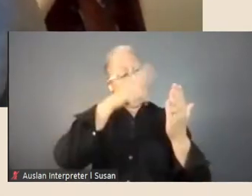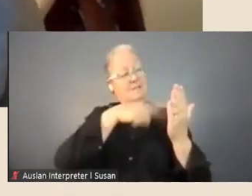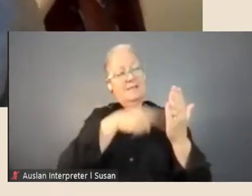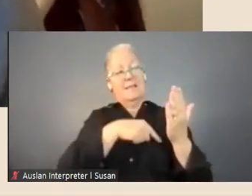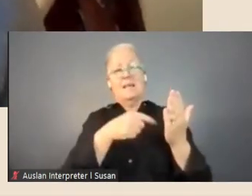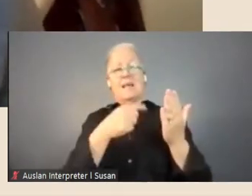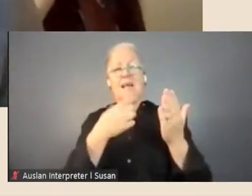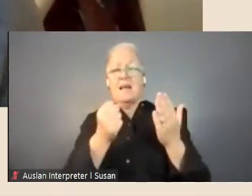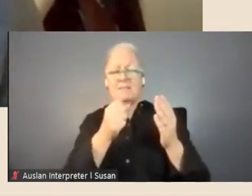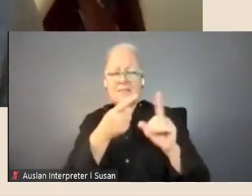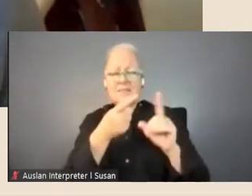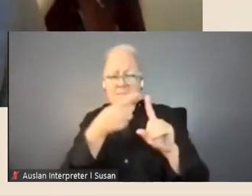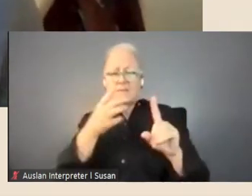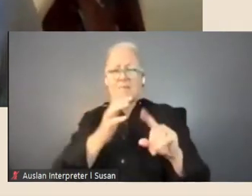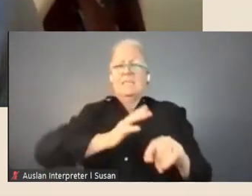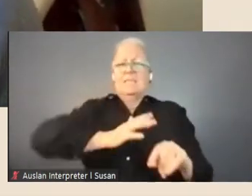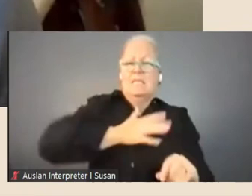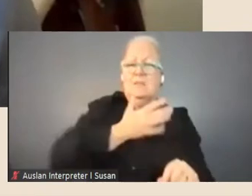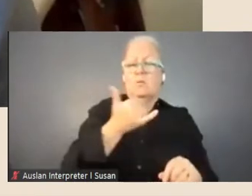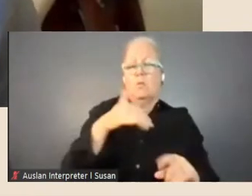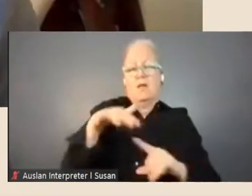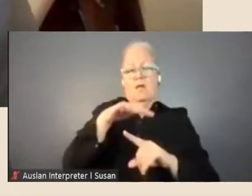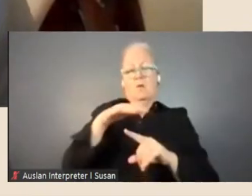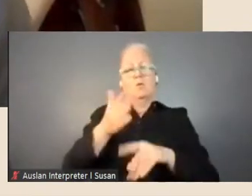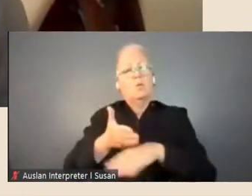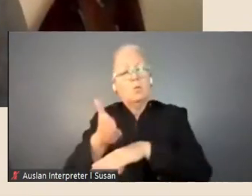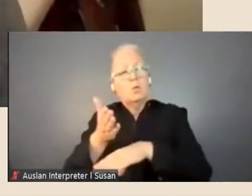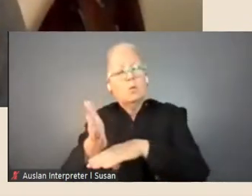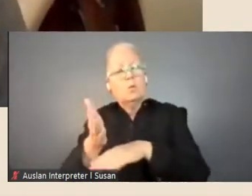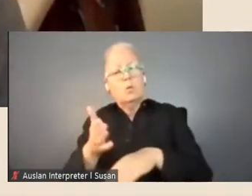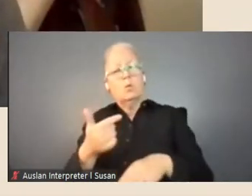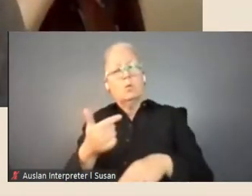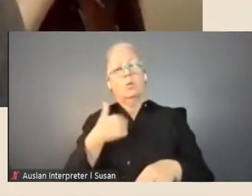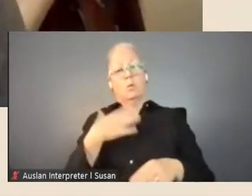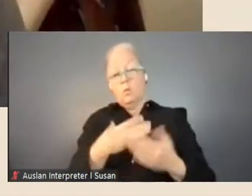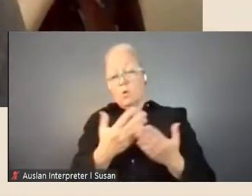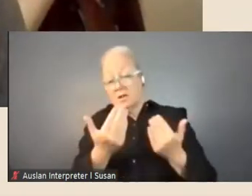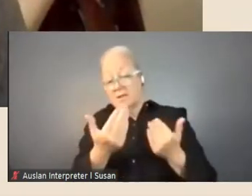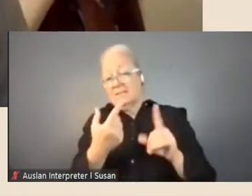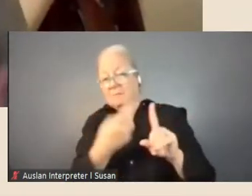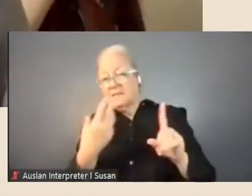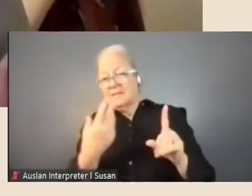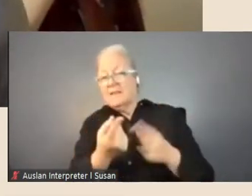or practice will be looking for specific information within the application around